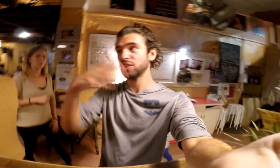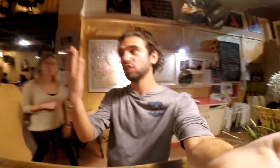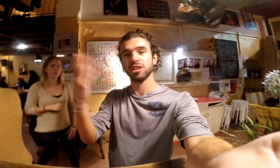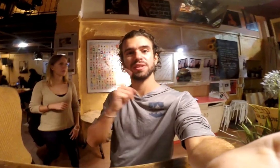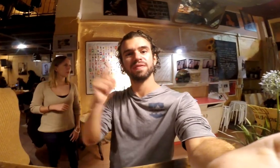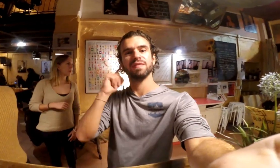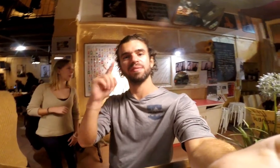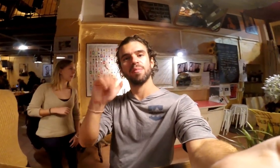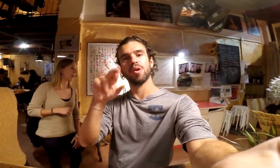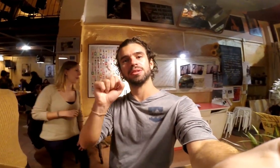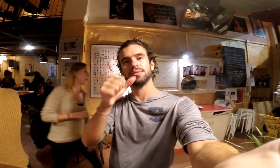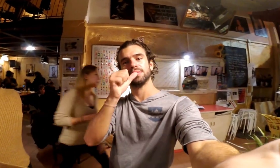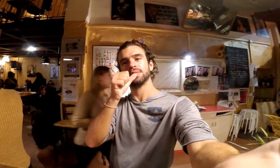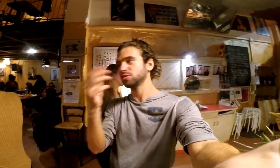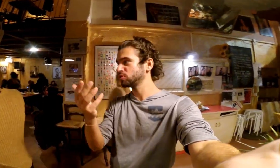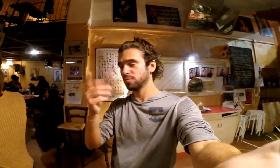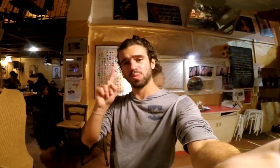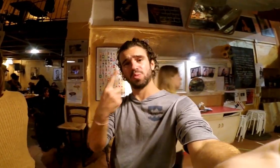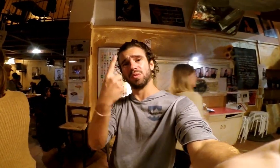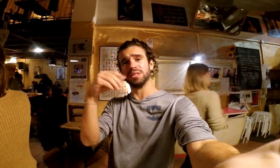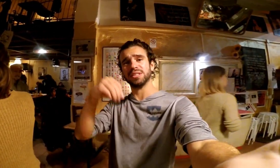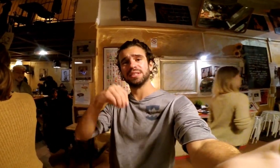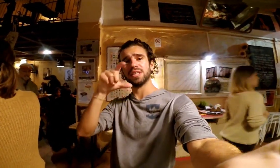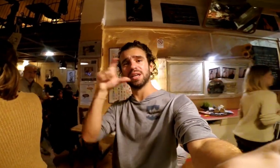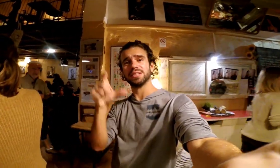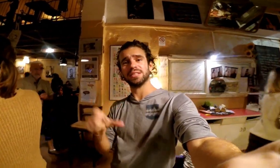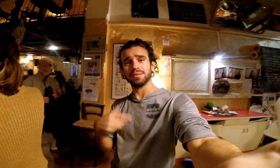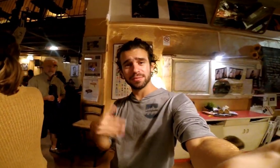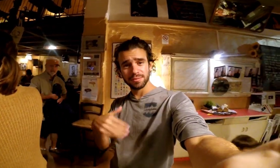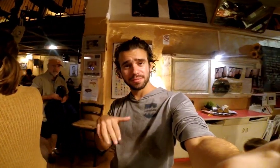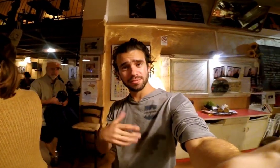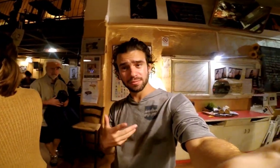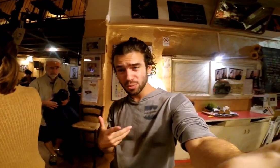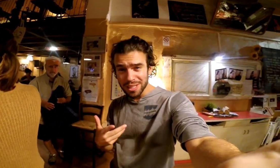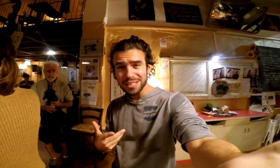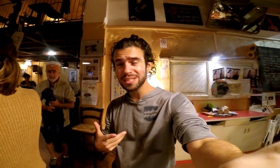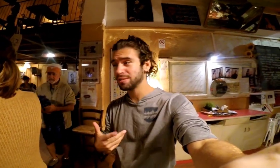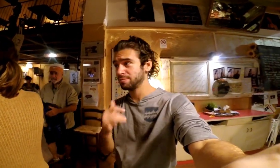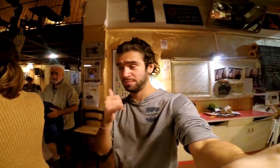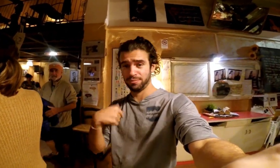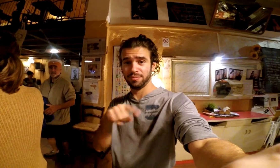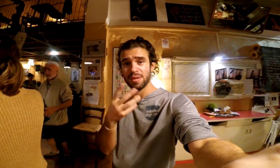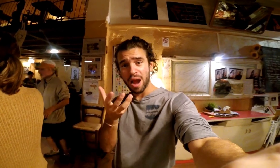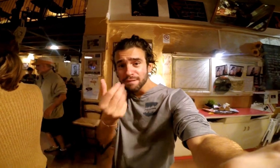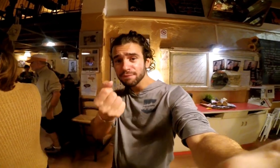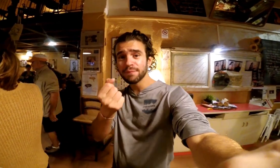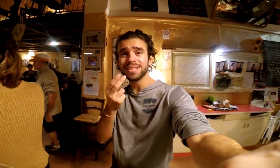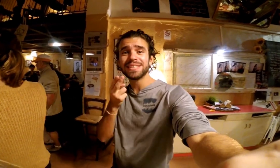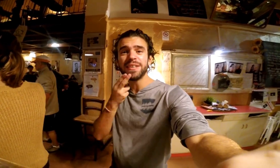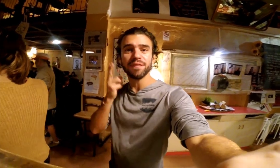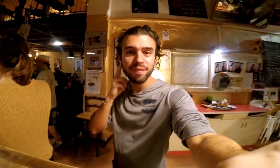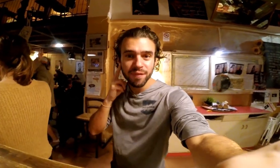I'm here at a Deaf owned bar, the only one in Italy. Wow, the only one in Italy. They have Deaf workers here.